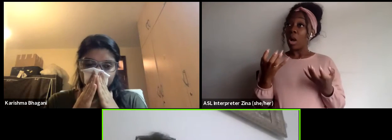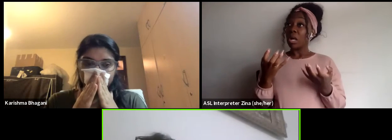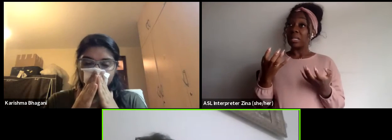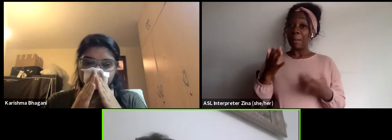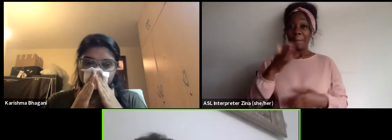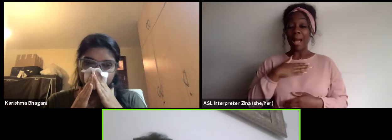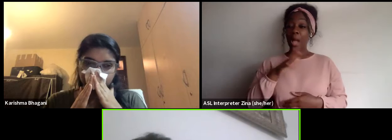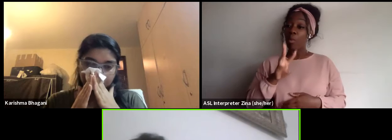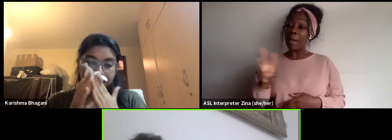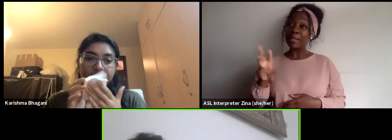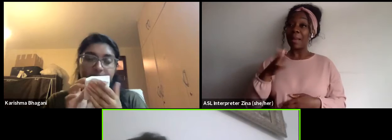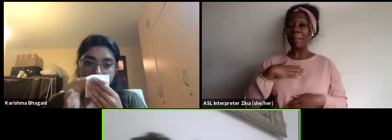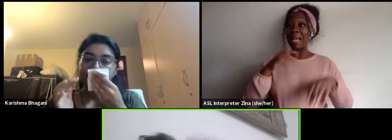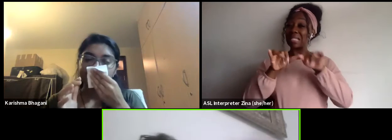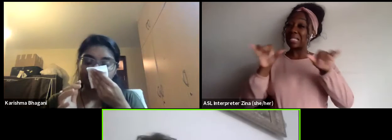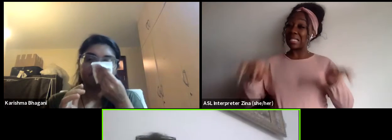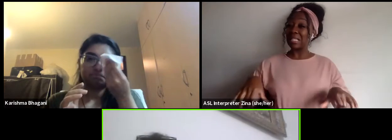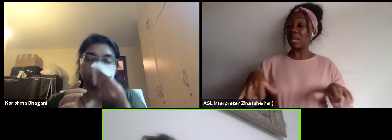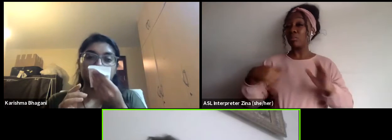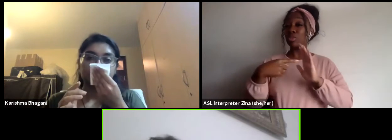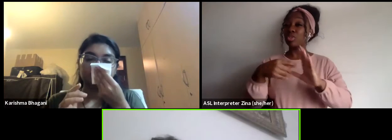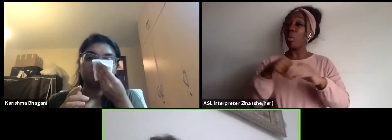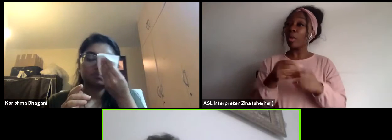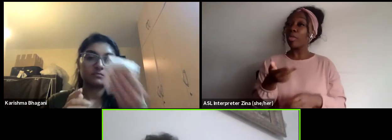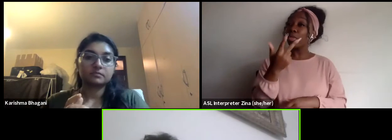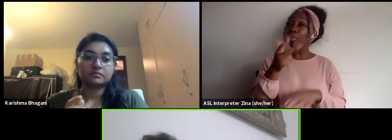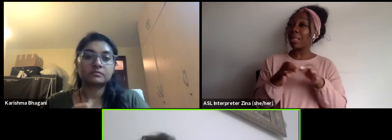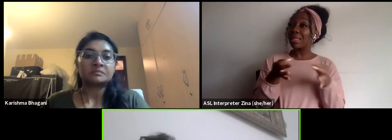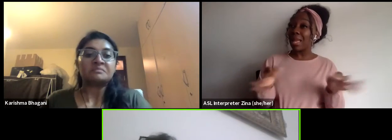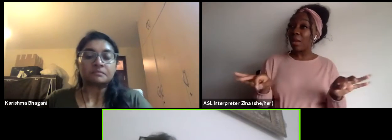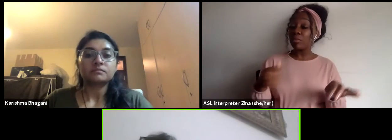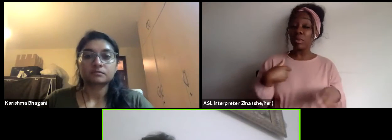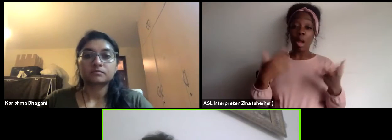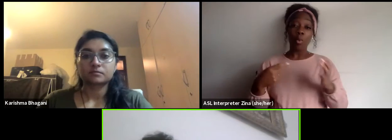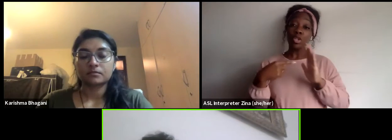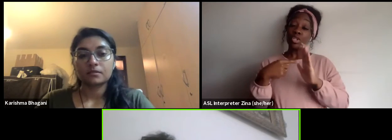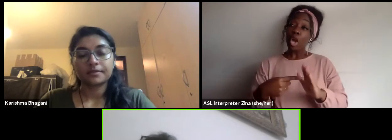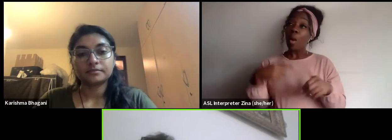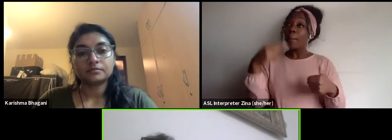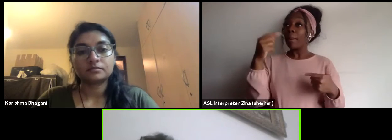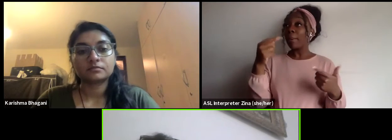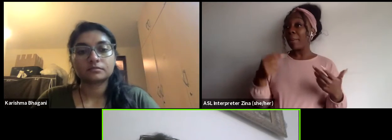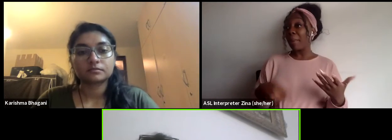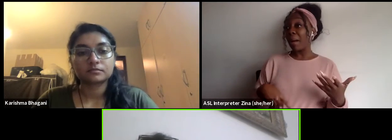I want it to be able to showcase this and I want them this language and you just send it to them